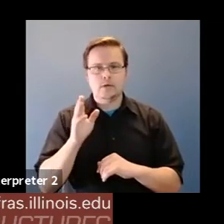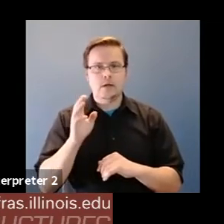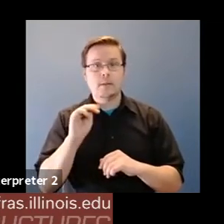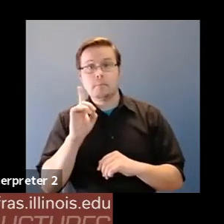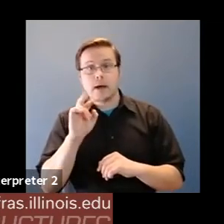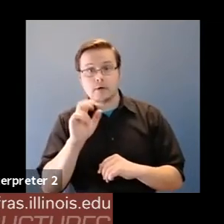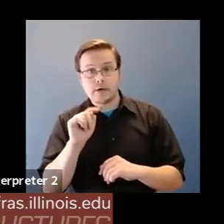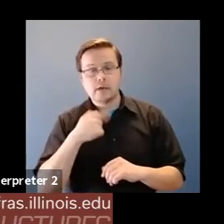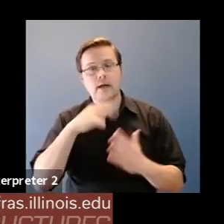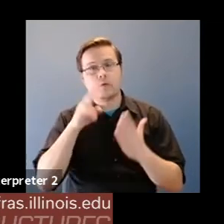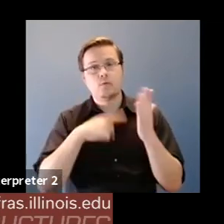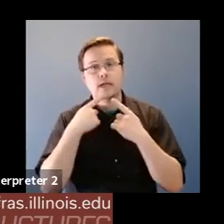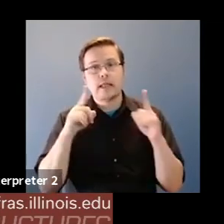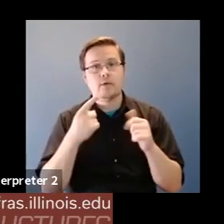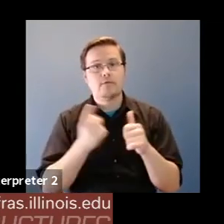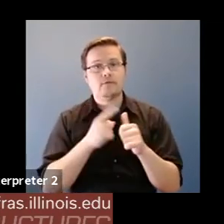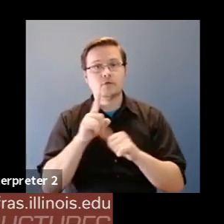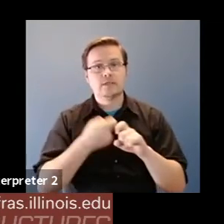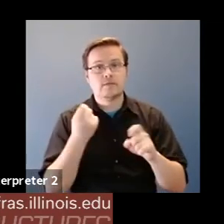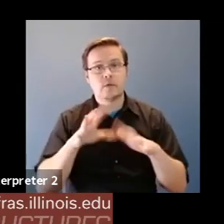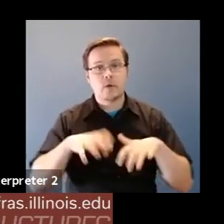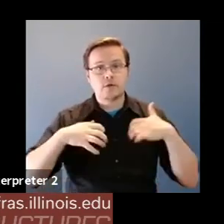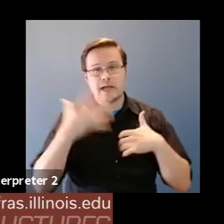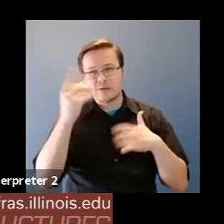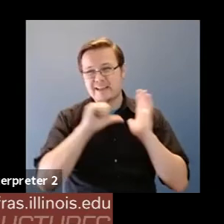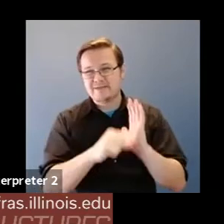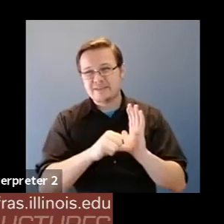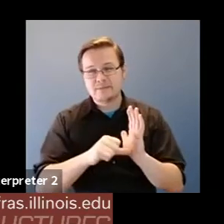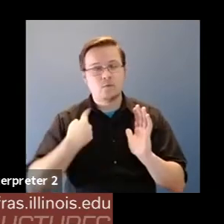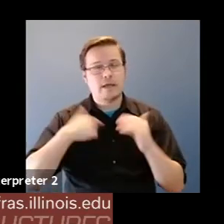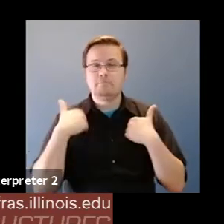Karrie Karahalios: And I just want to stress that we have so many questions, we will not be able to get through all of them today.